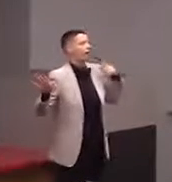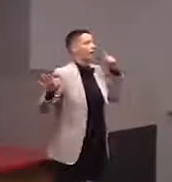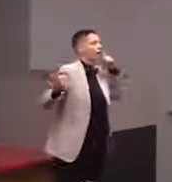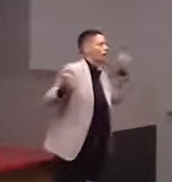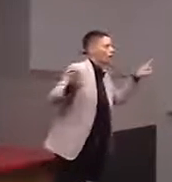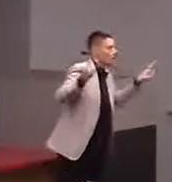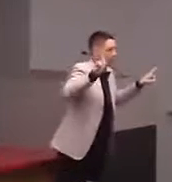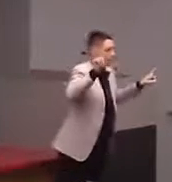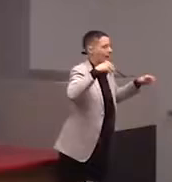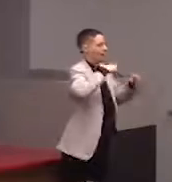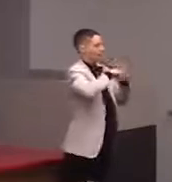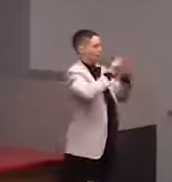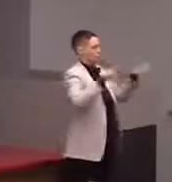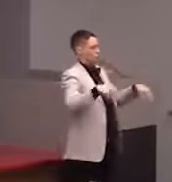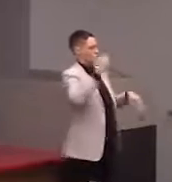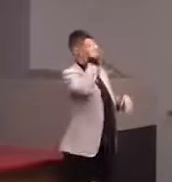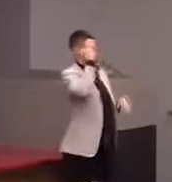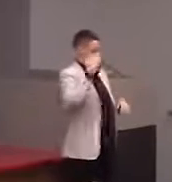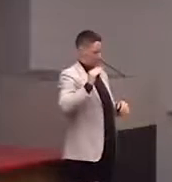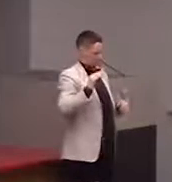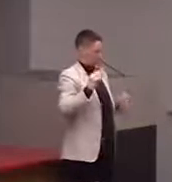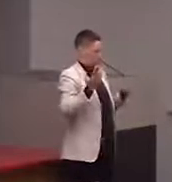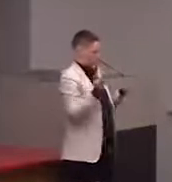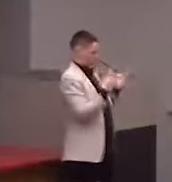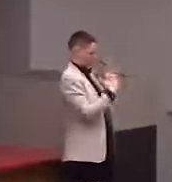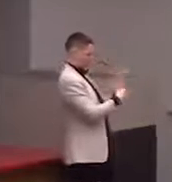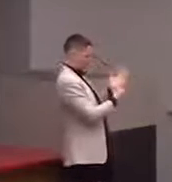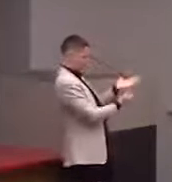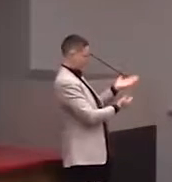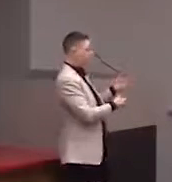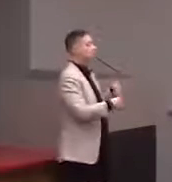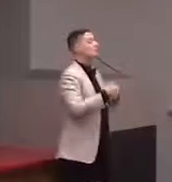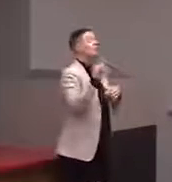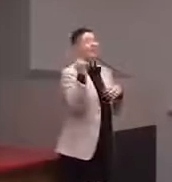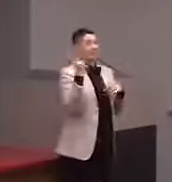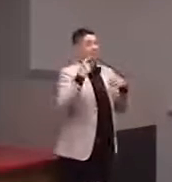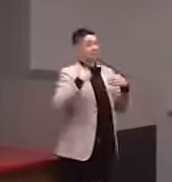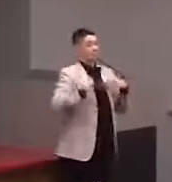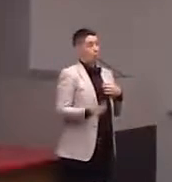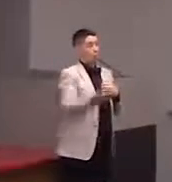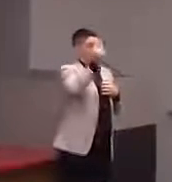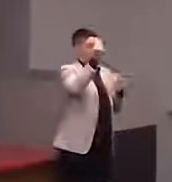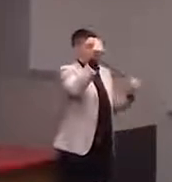So I'm holding up right now, it's a sign for part of an exhibit that we did for the